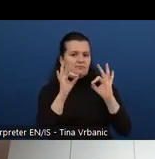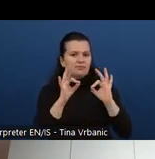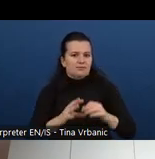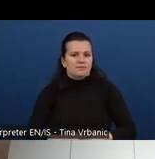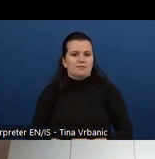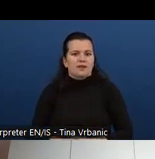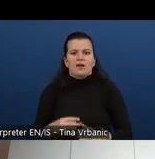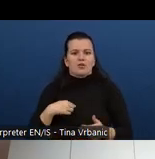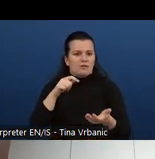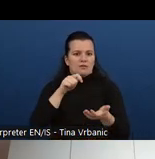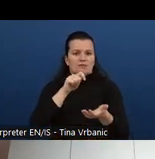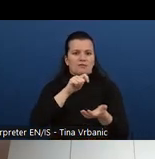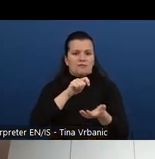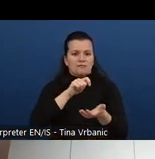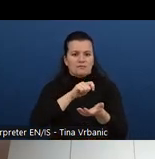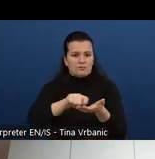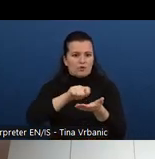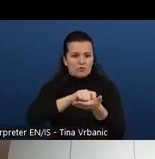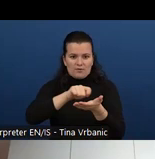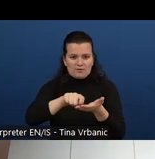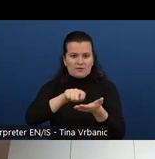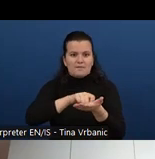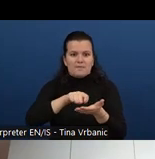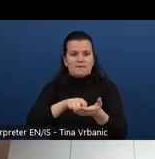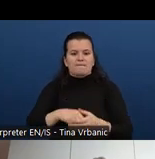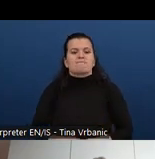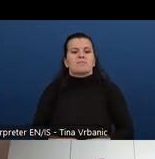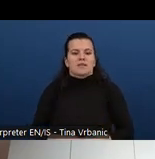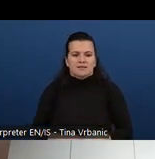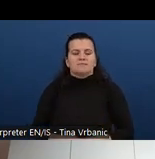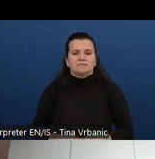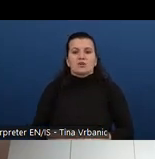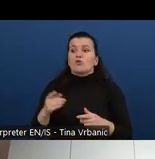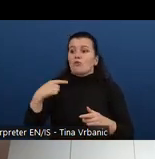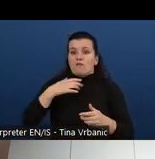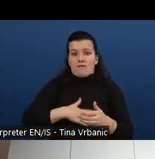Today I would like to not only give you, of course, a walk through through the different